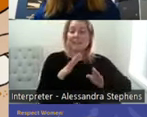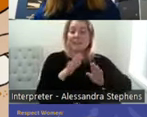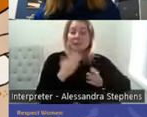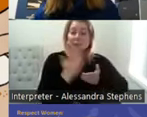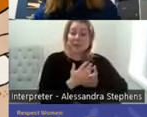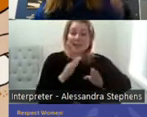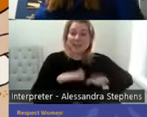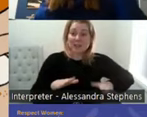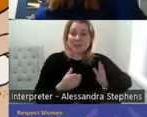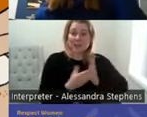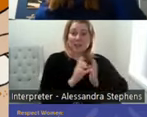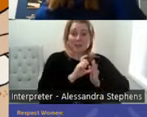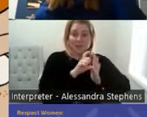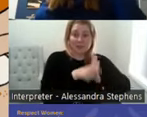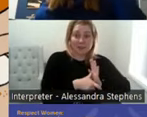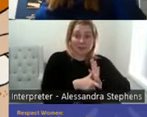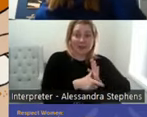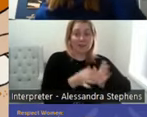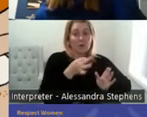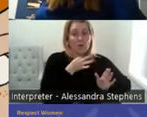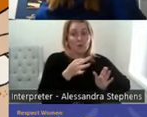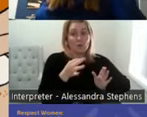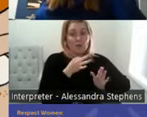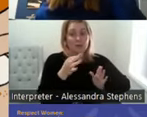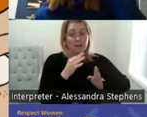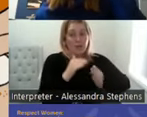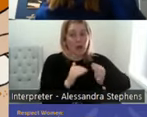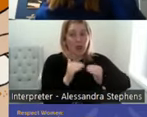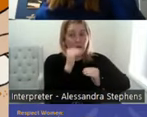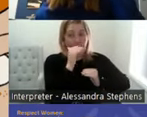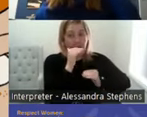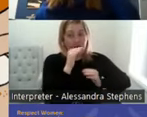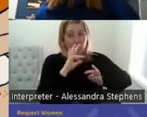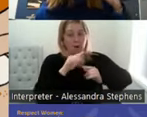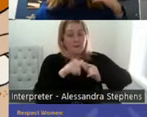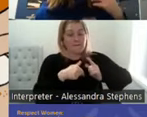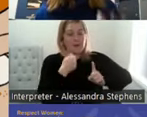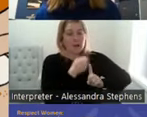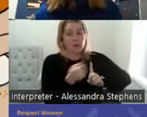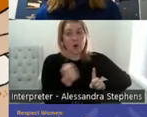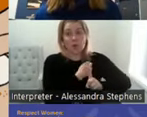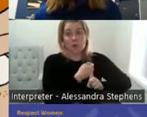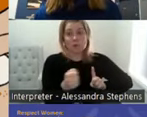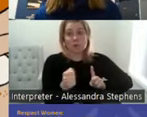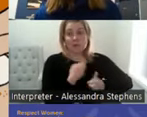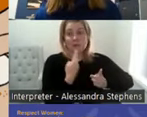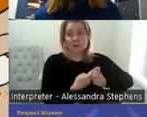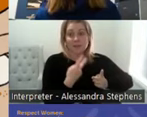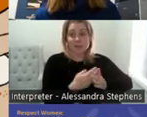We know the stats are pretty horrifying for women with intellectual disabilities as a 75%